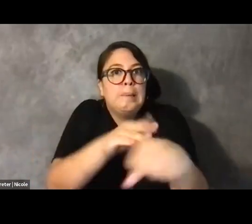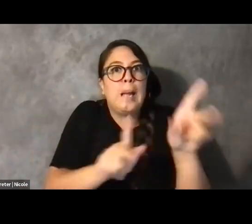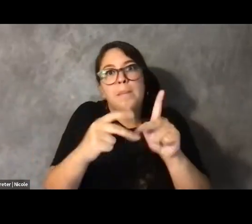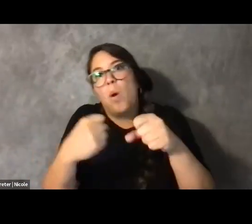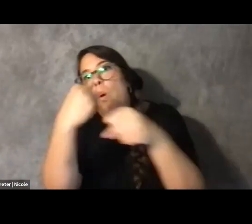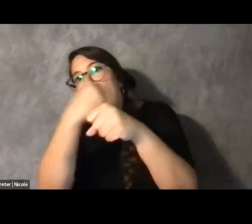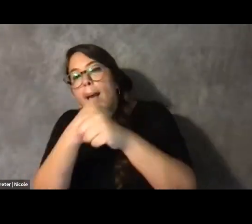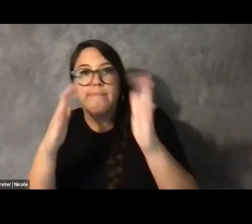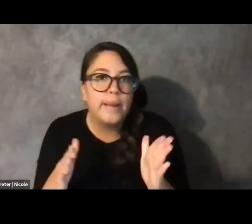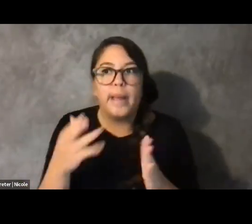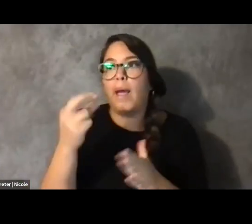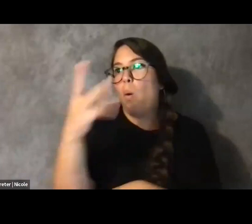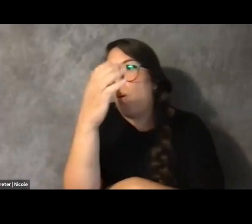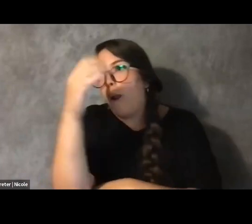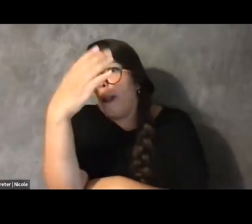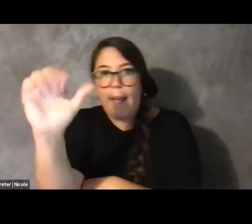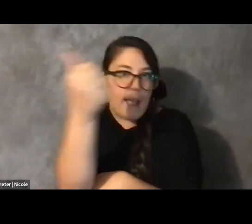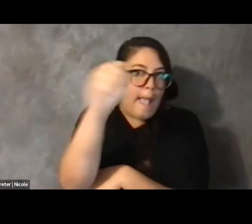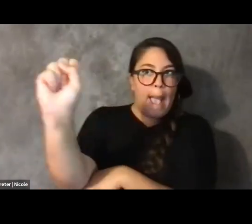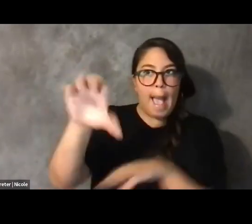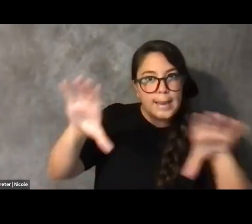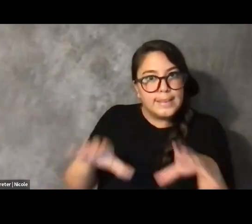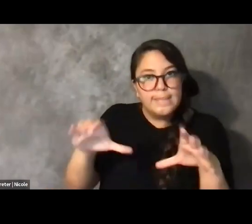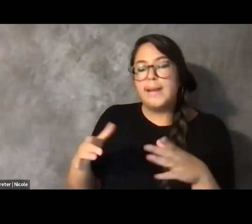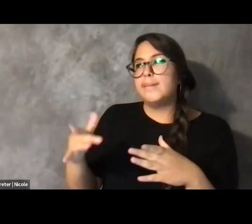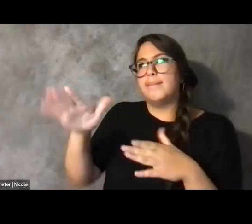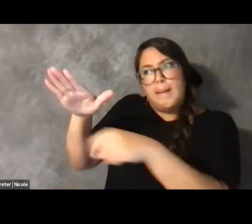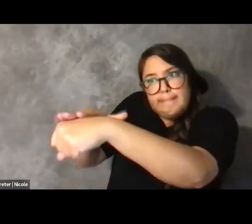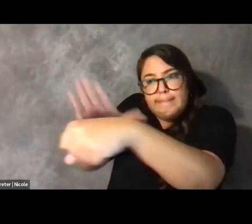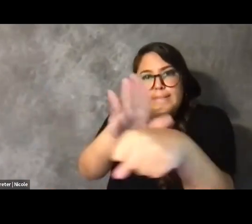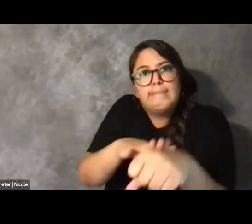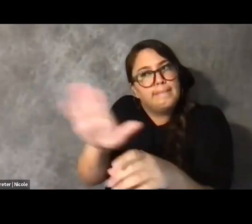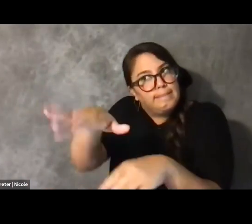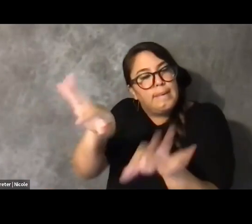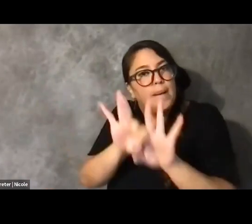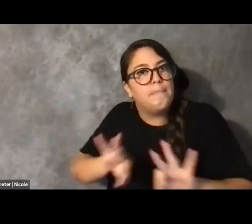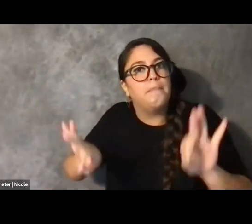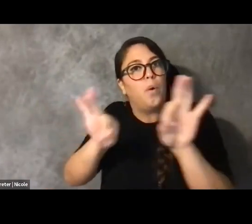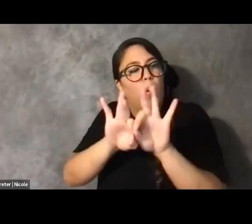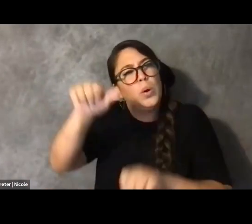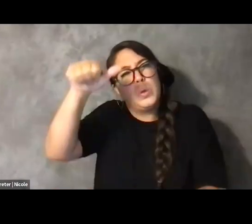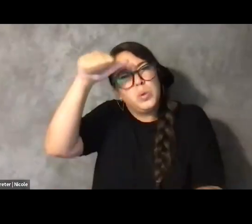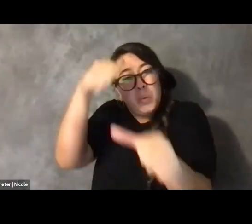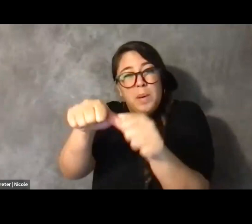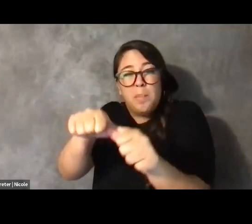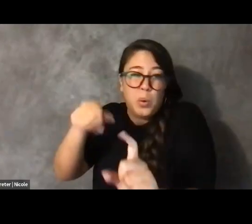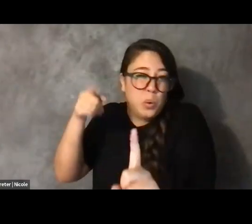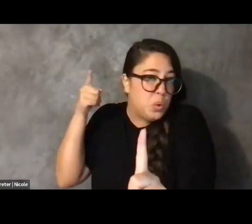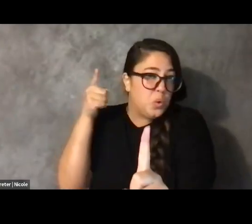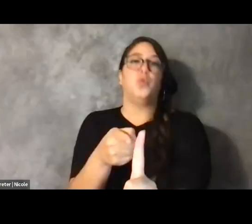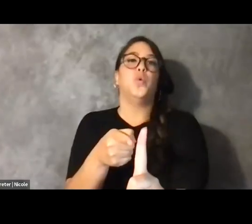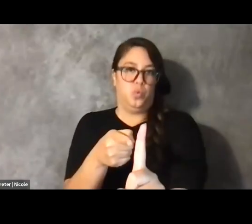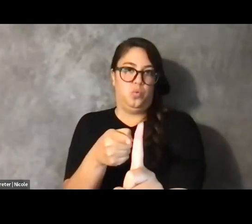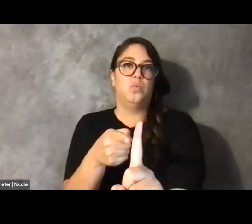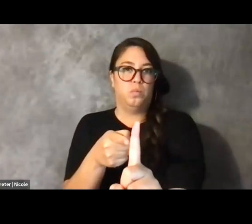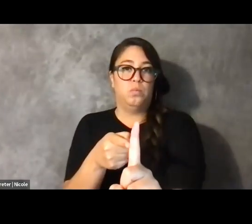in this work to remember you at the end of the day, to remember, yes, community matters, yes,